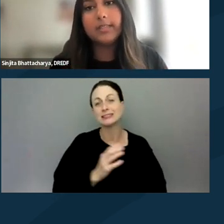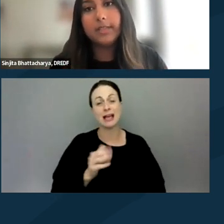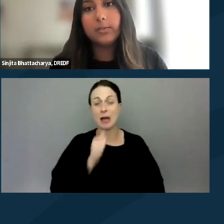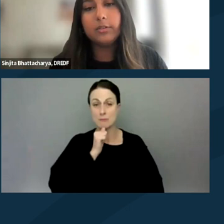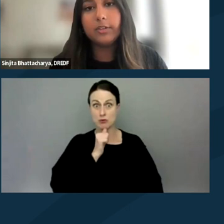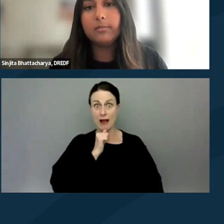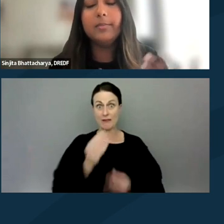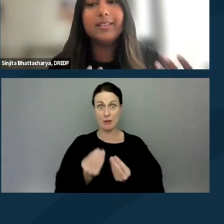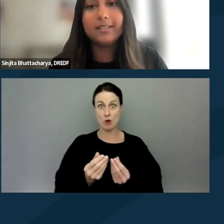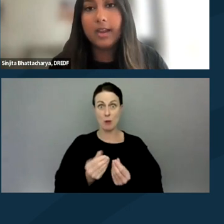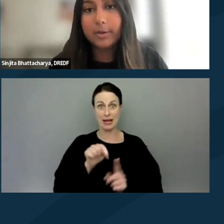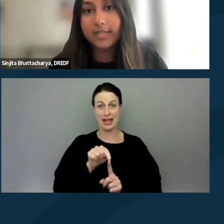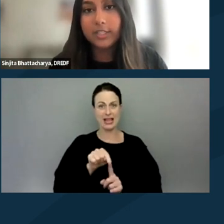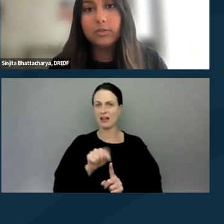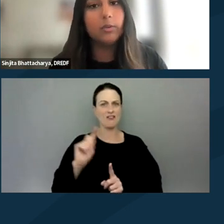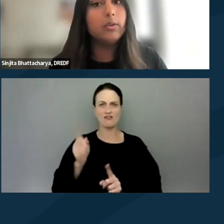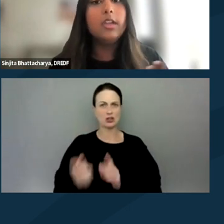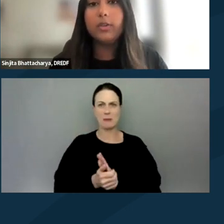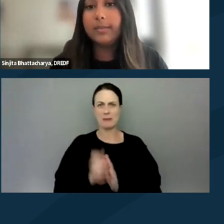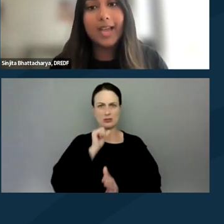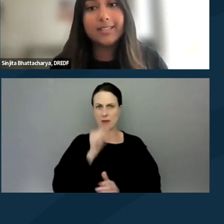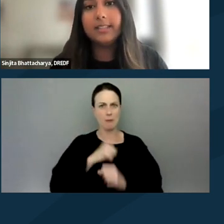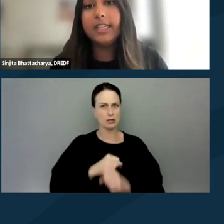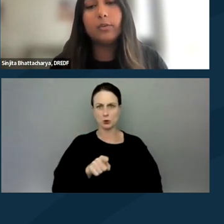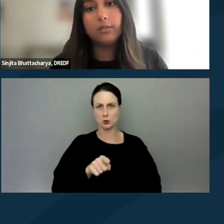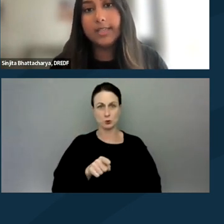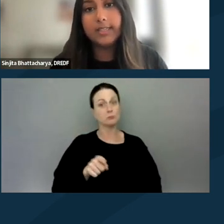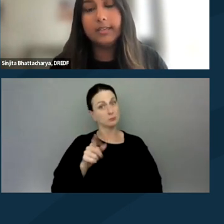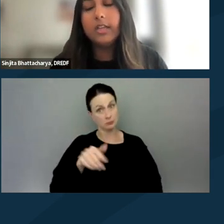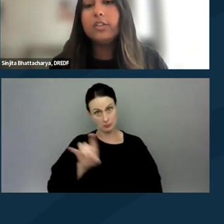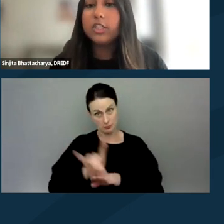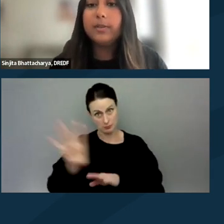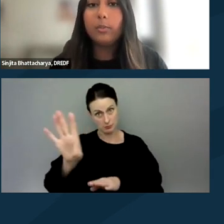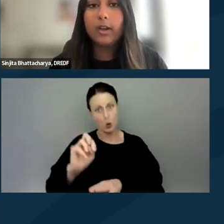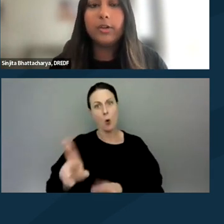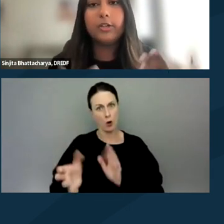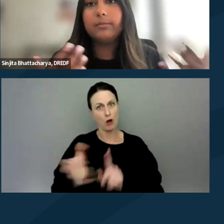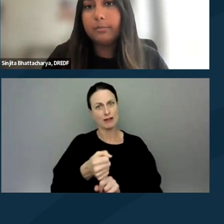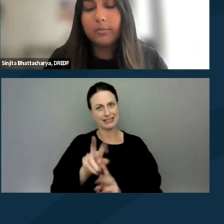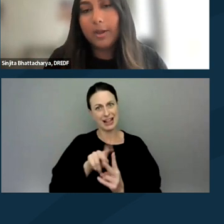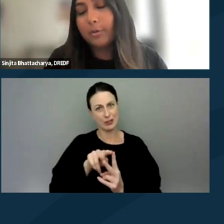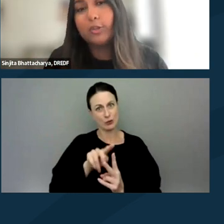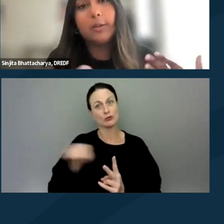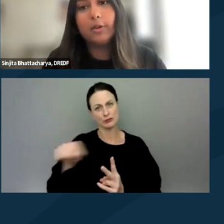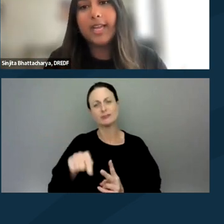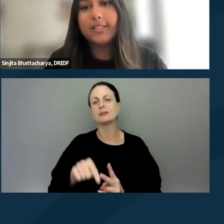where the First Amendment does not protect you, so you could be asked to leave or arrested. So just be aware when you're approaching a protest